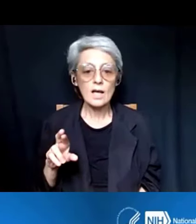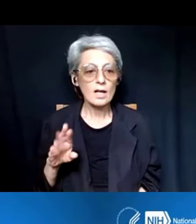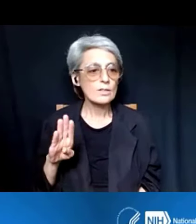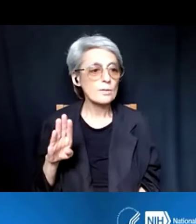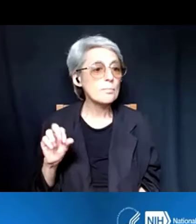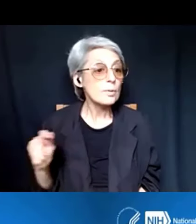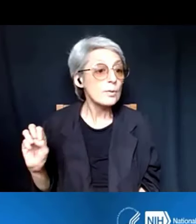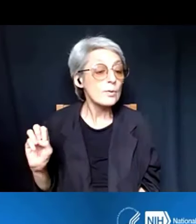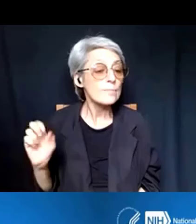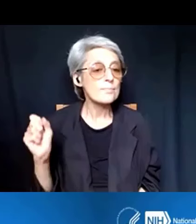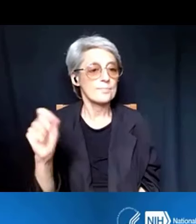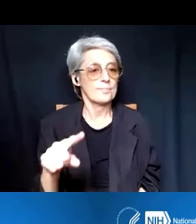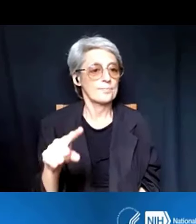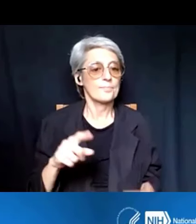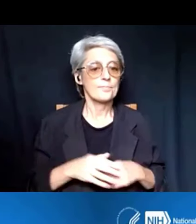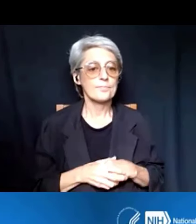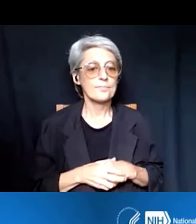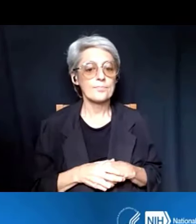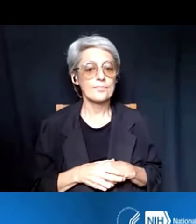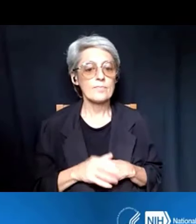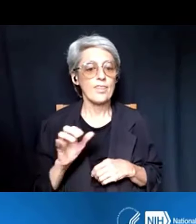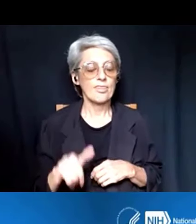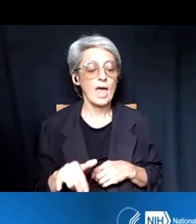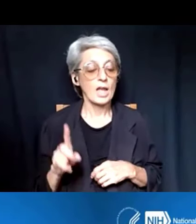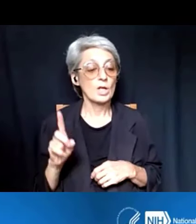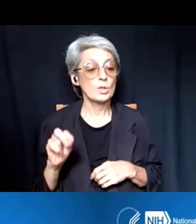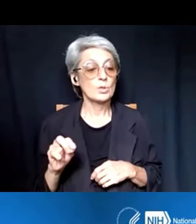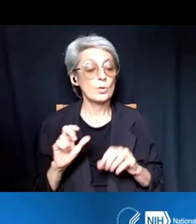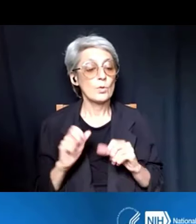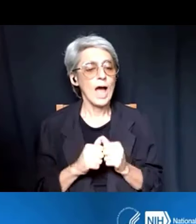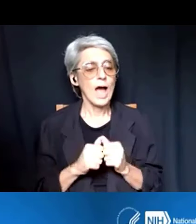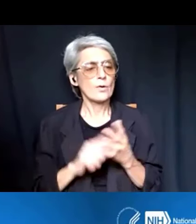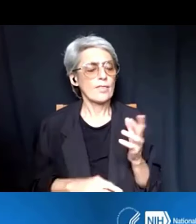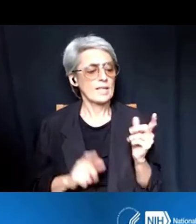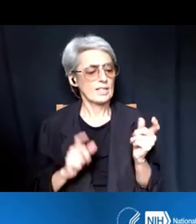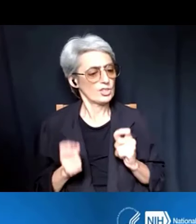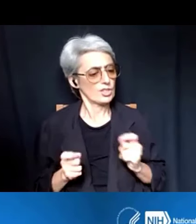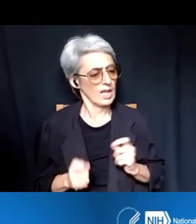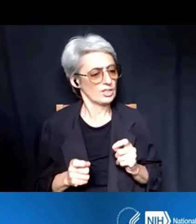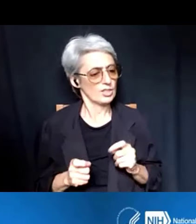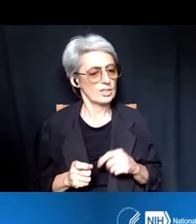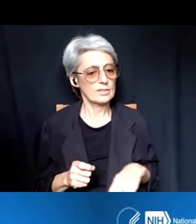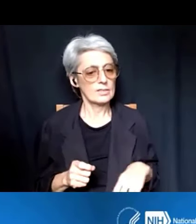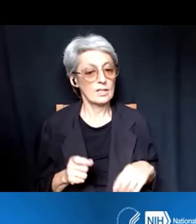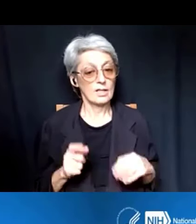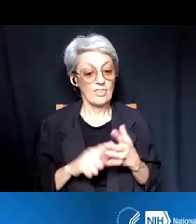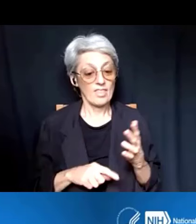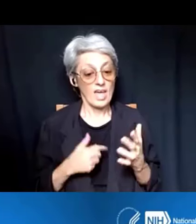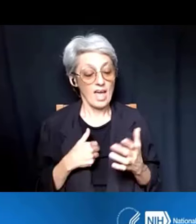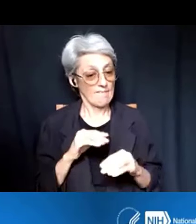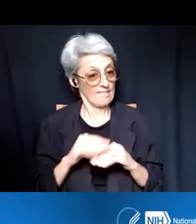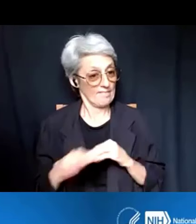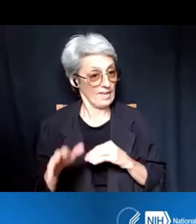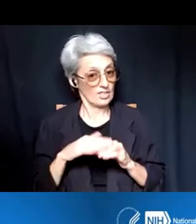is that, how do these changes, do they have any effect on international training and grants?